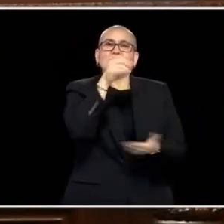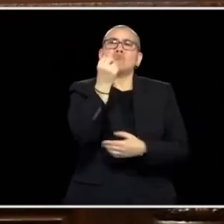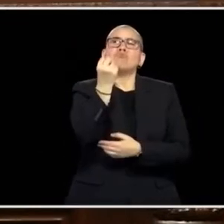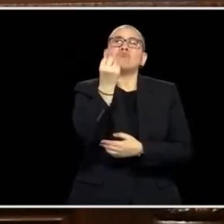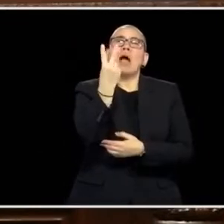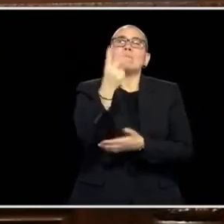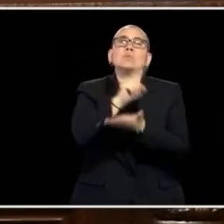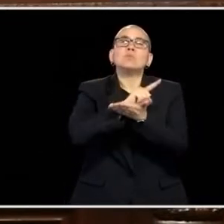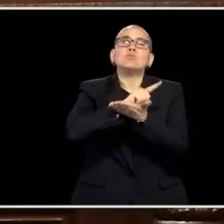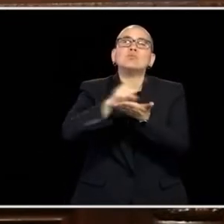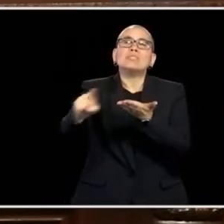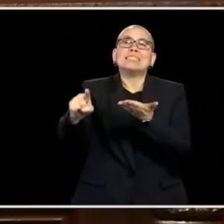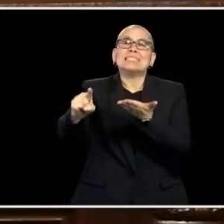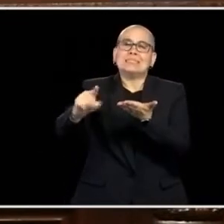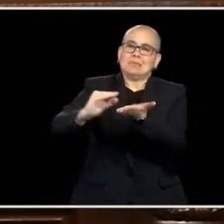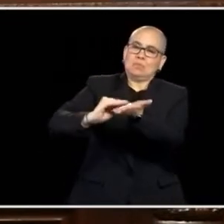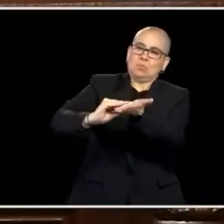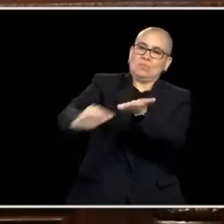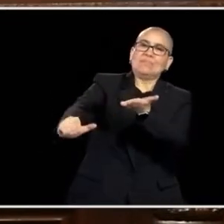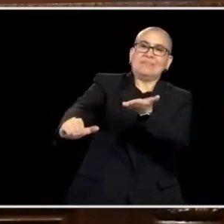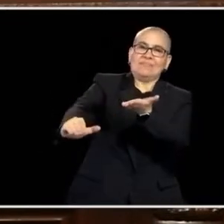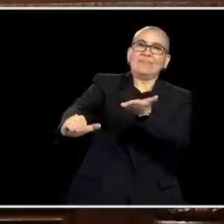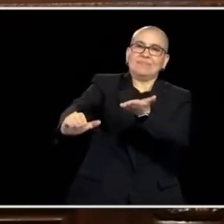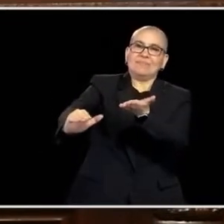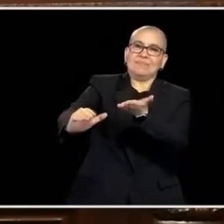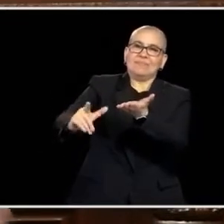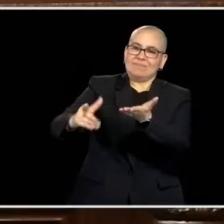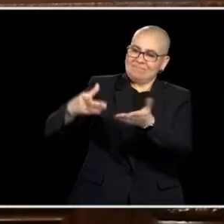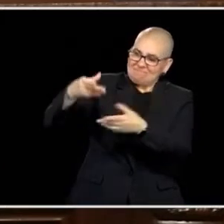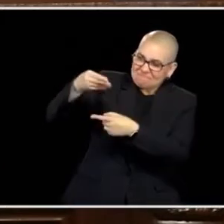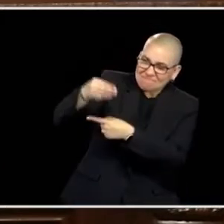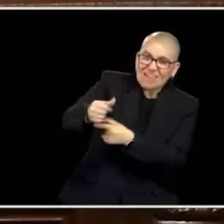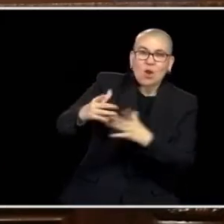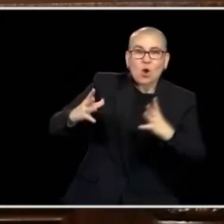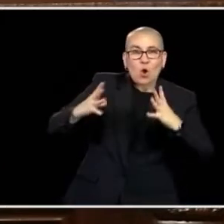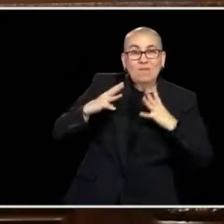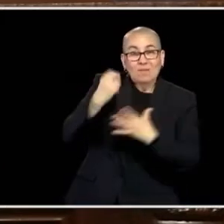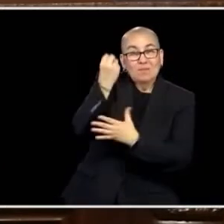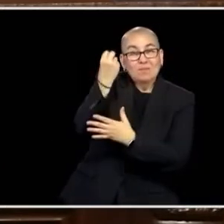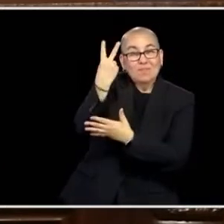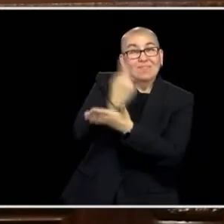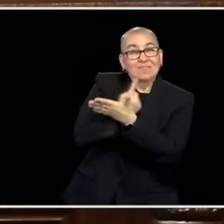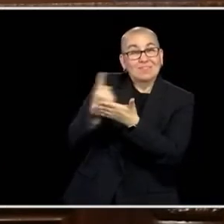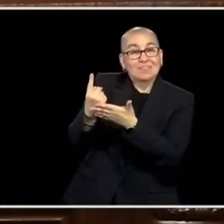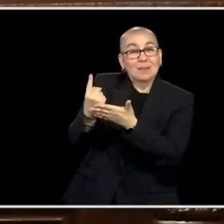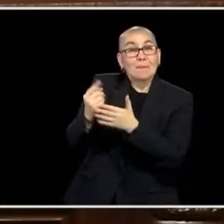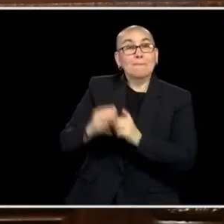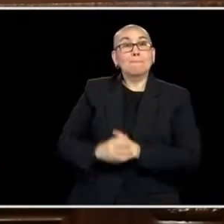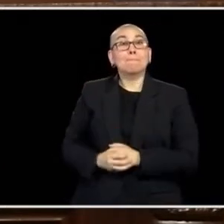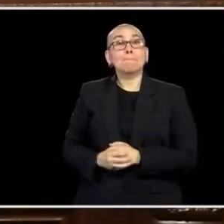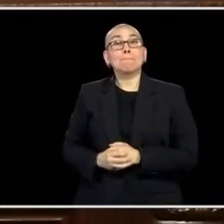WE KNOW THOSE FIRST MONTHS, HOW IMPORTANT THEY ARE AND WE KNOW THAT PEOPLE WHEN THEY HAVE THIS, RETURN TO HOSE EMPLOYERS AND STAY LONGER AND